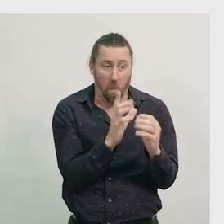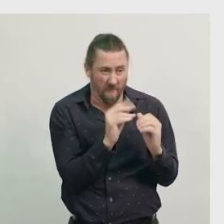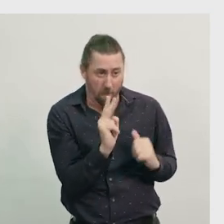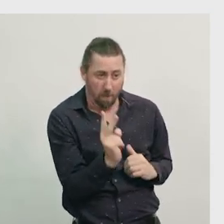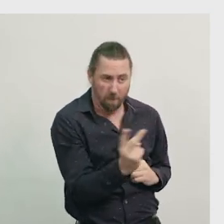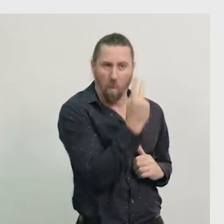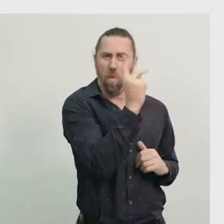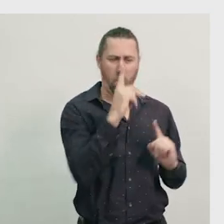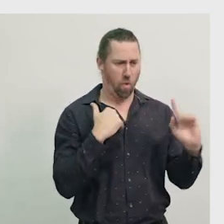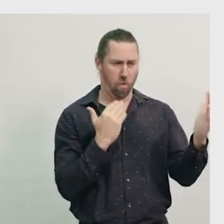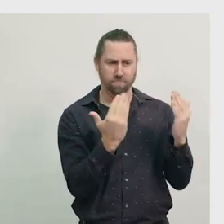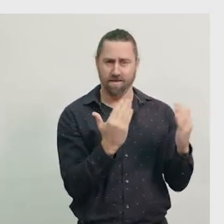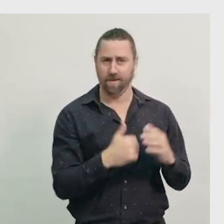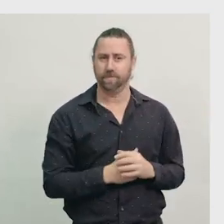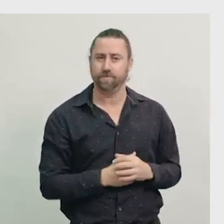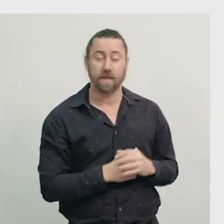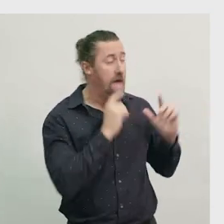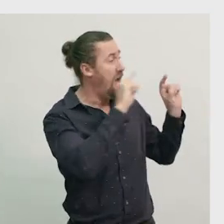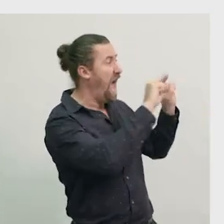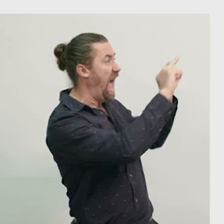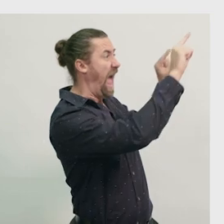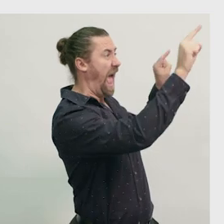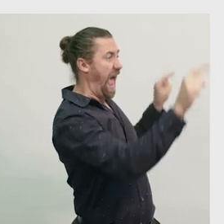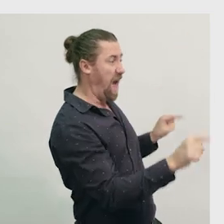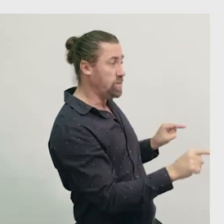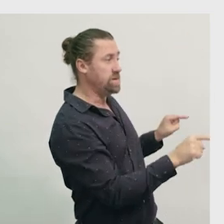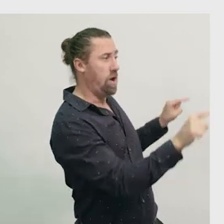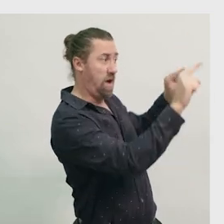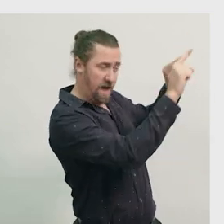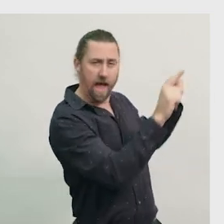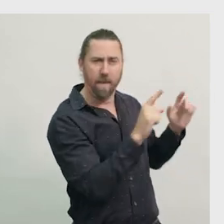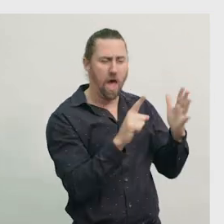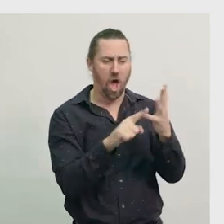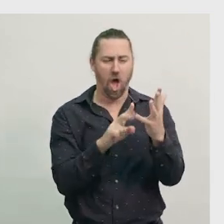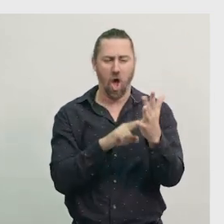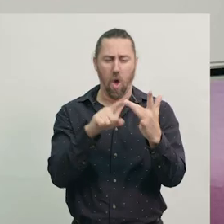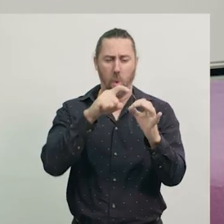The remaining parts of each circle show the features that are unique to each one of them.